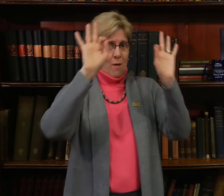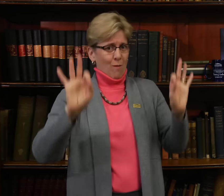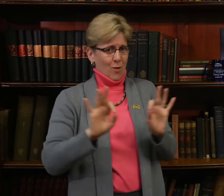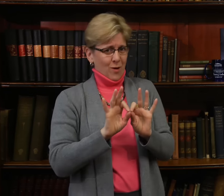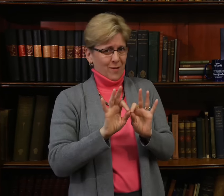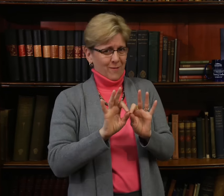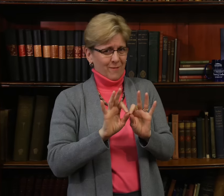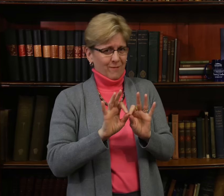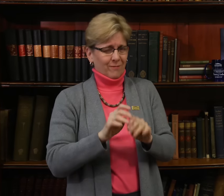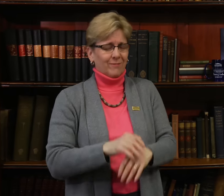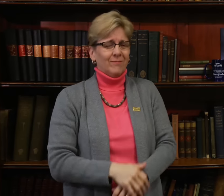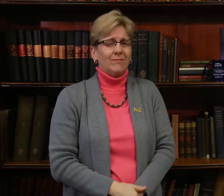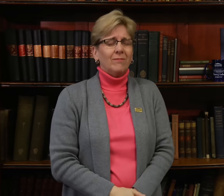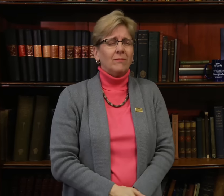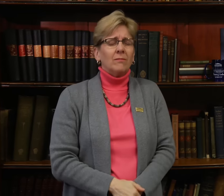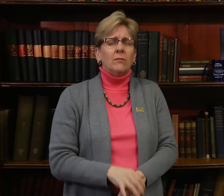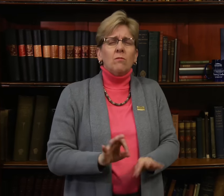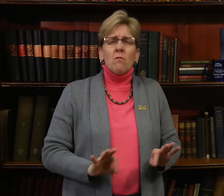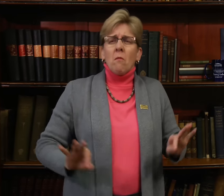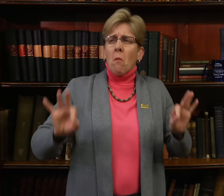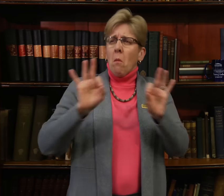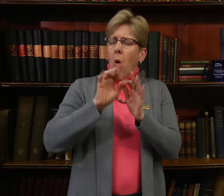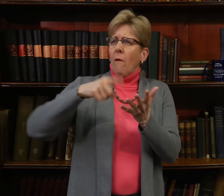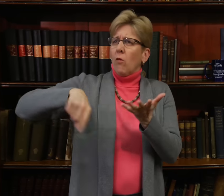of this framework and emphasized